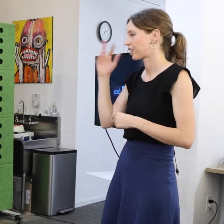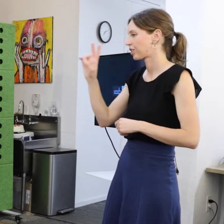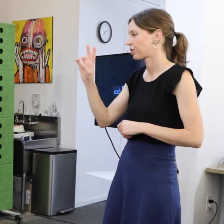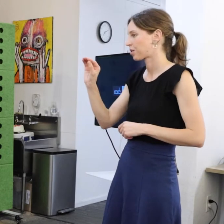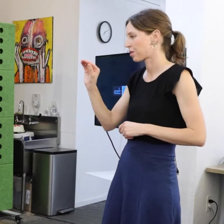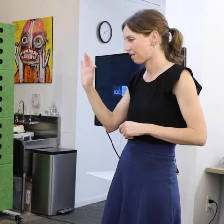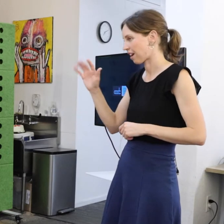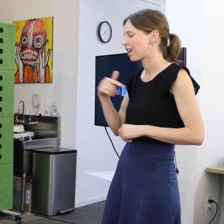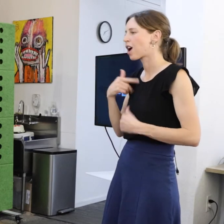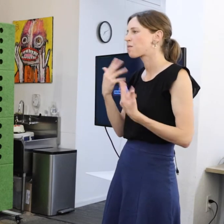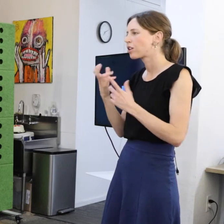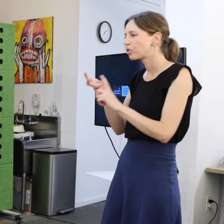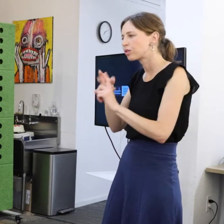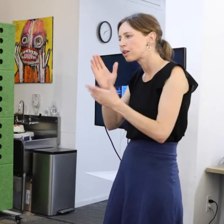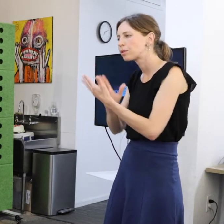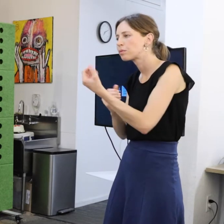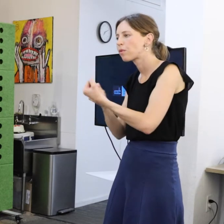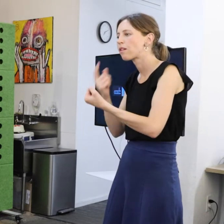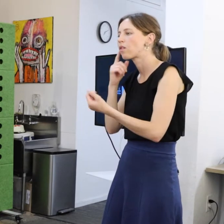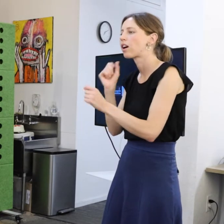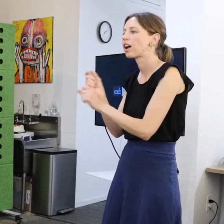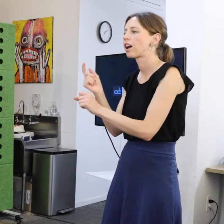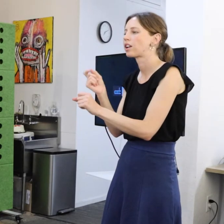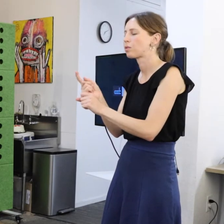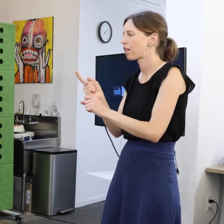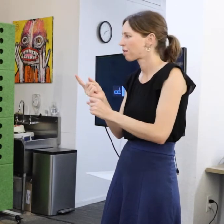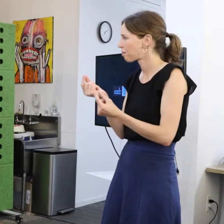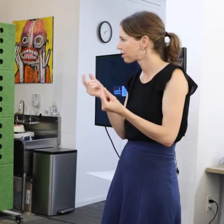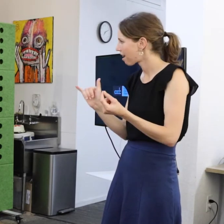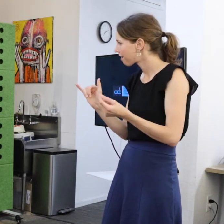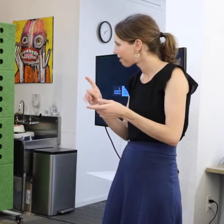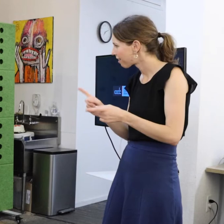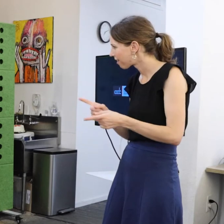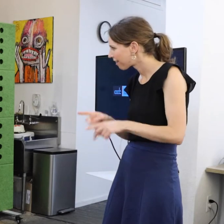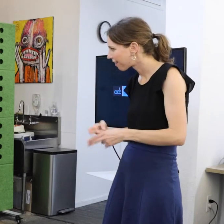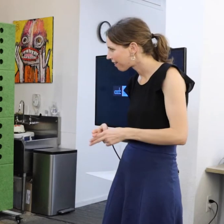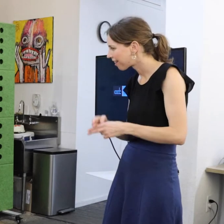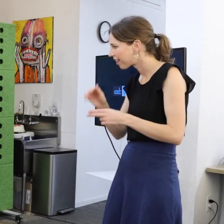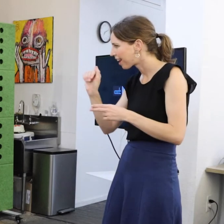I was looking to recruit support for an annual what was it the ADA celebration.